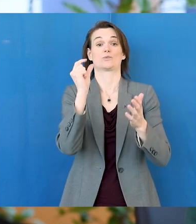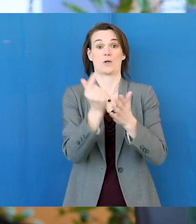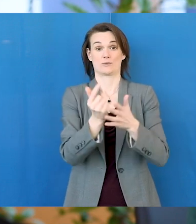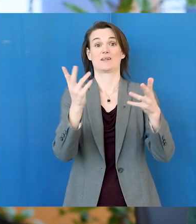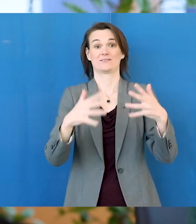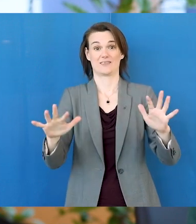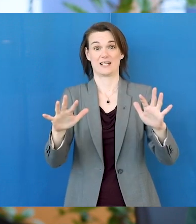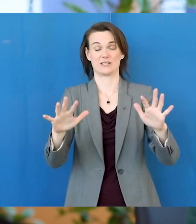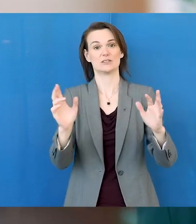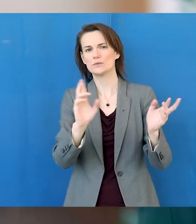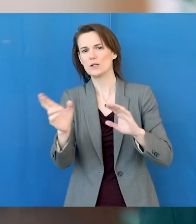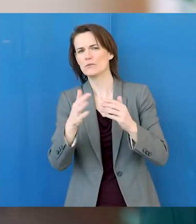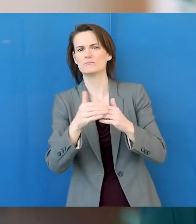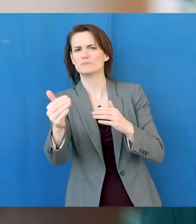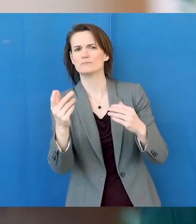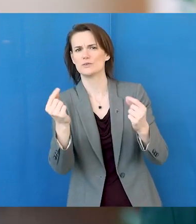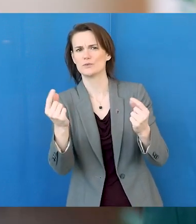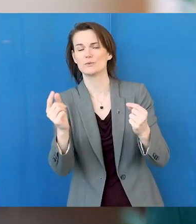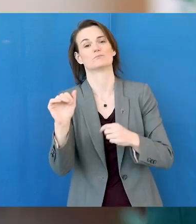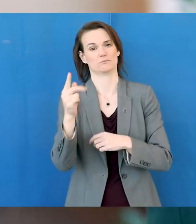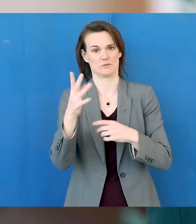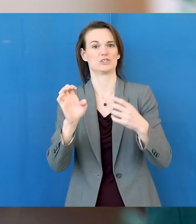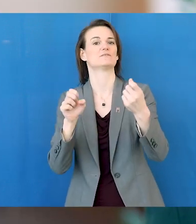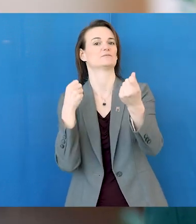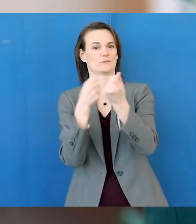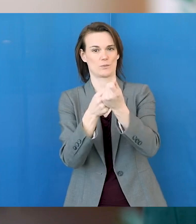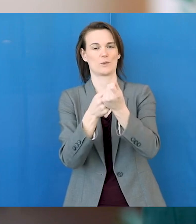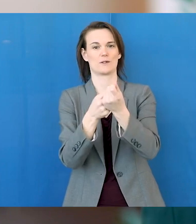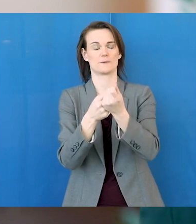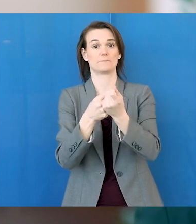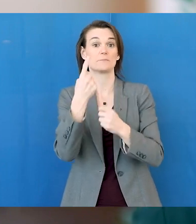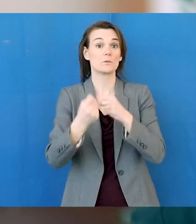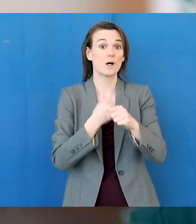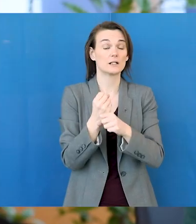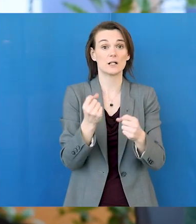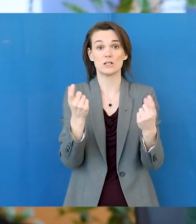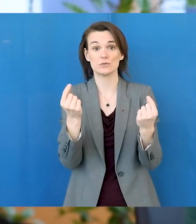finish high school to support them as they prepare to take the next step in life. During their